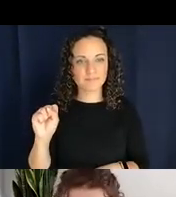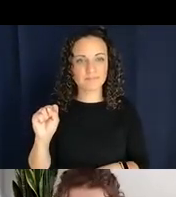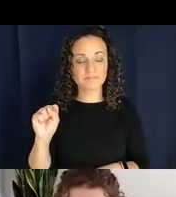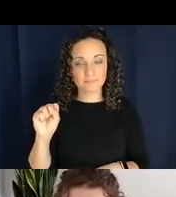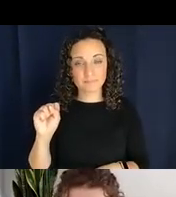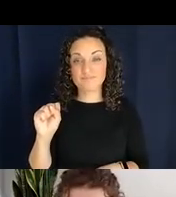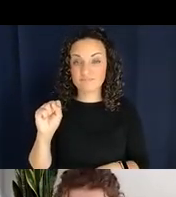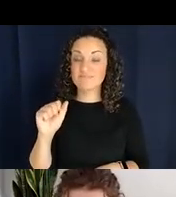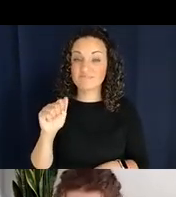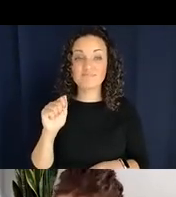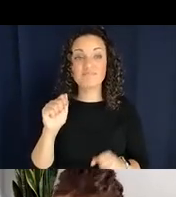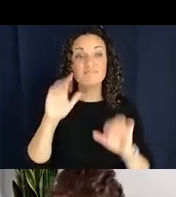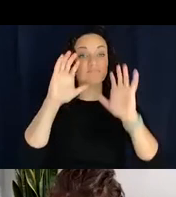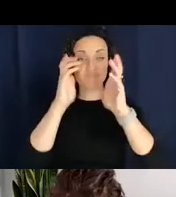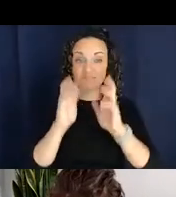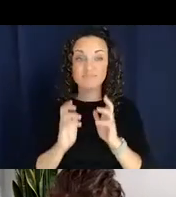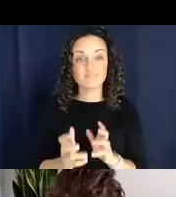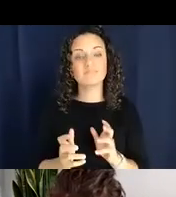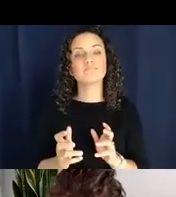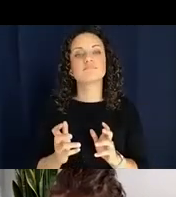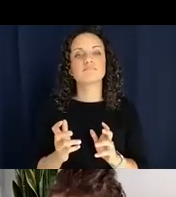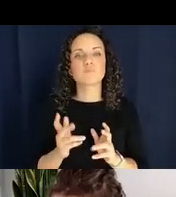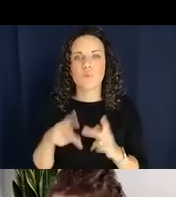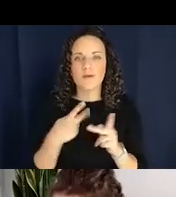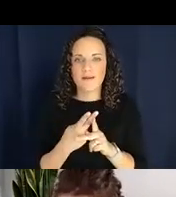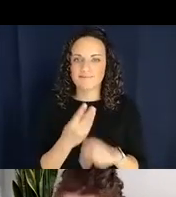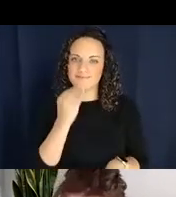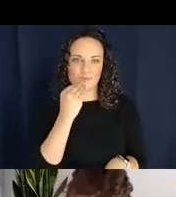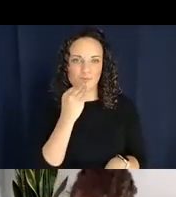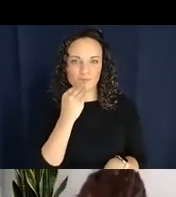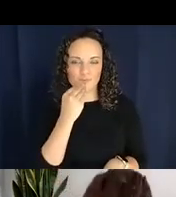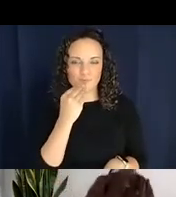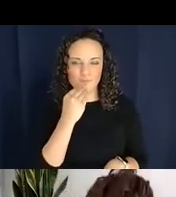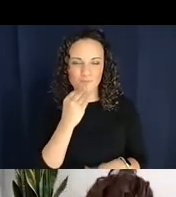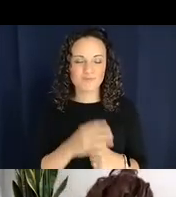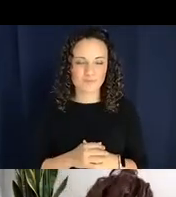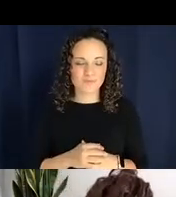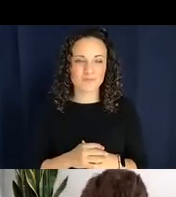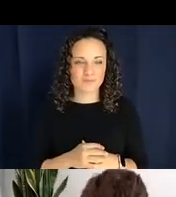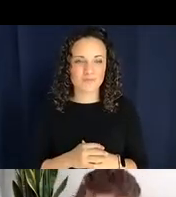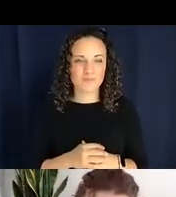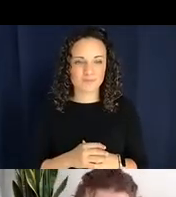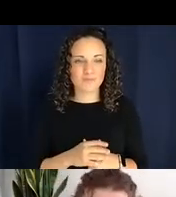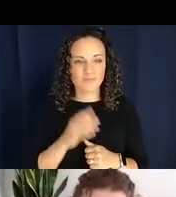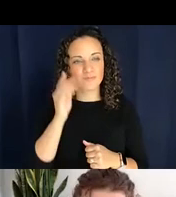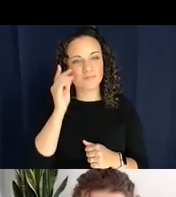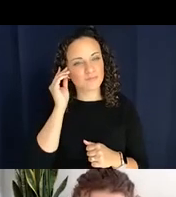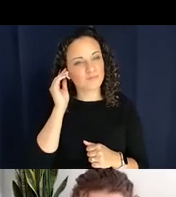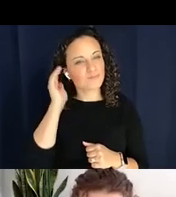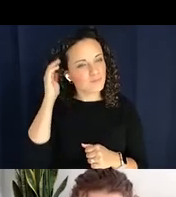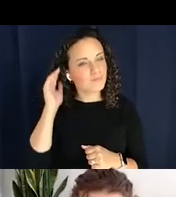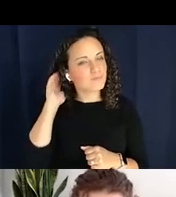the types of objects that one is eating, a person is eating, so these are very different.